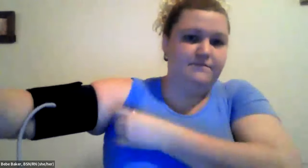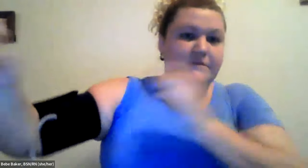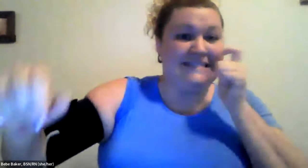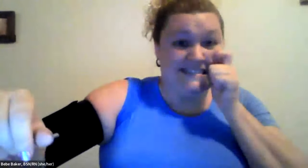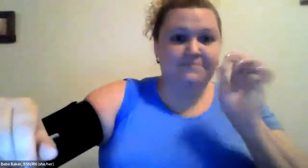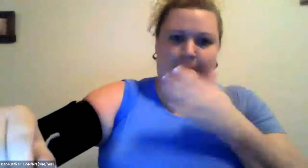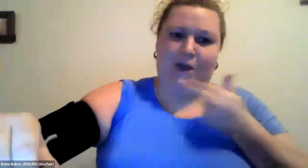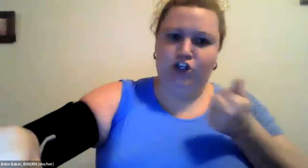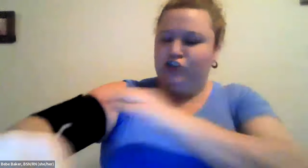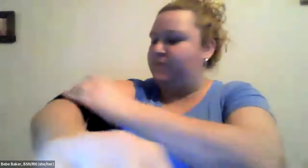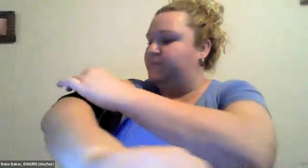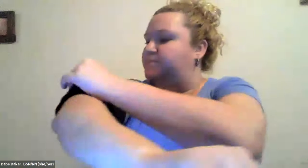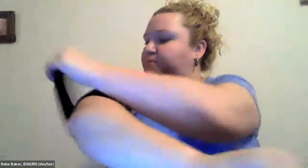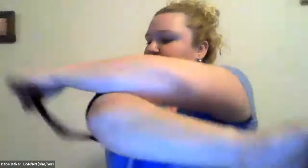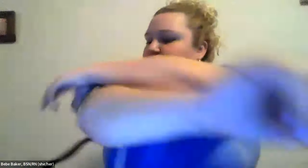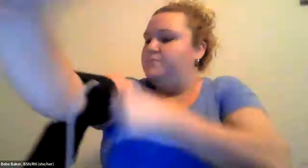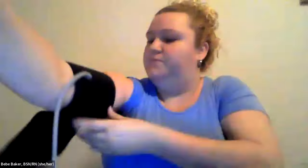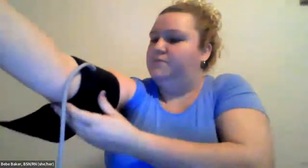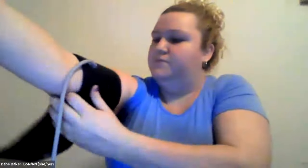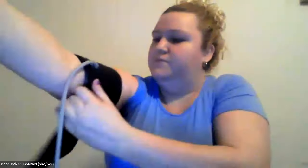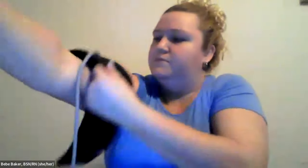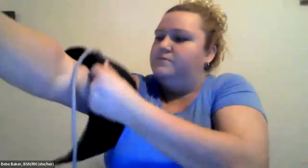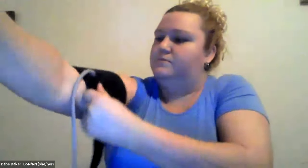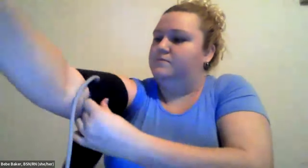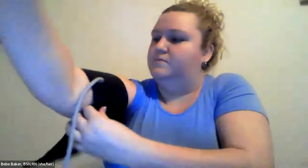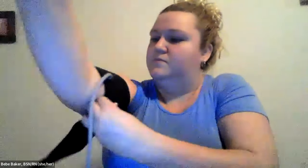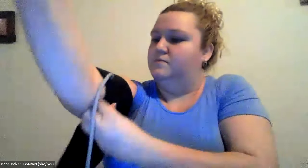Cristine Saunders: You should pull your shirt up so it's it's best if it's done directly on the skin.